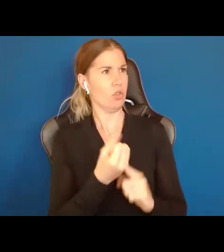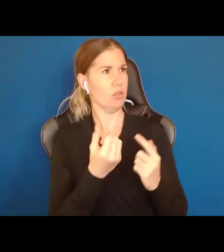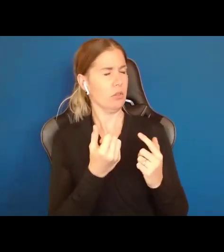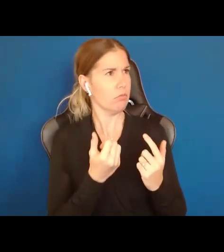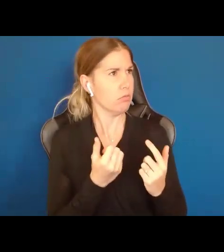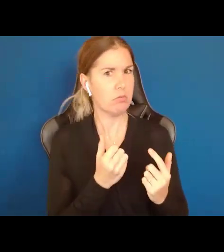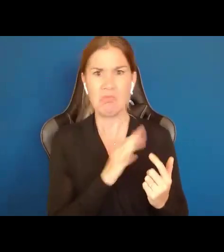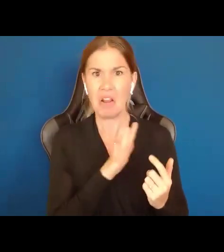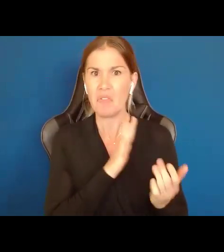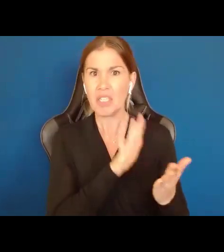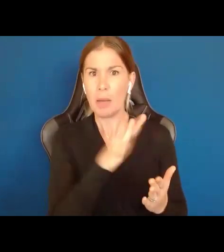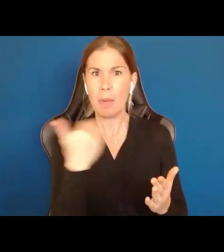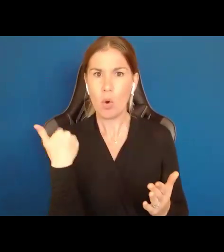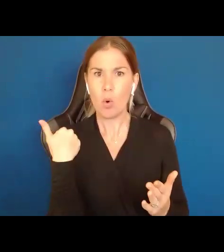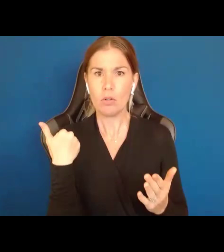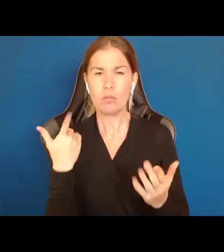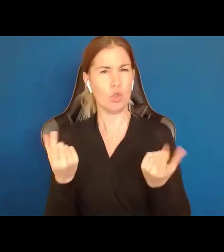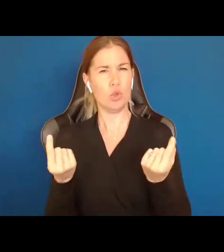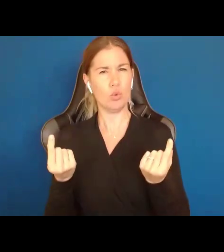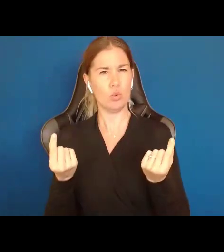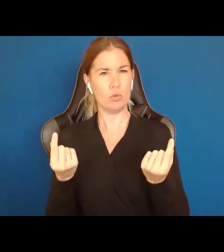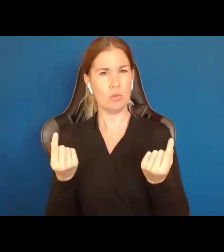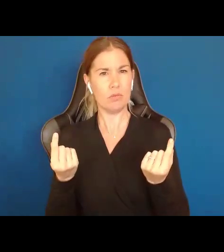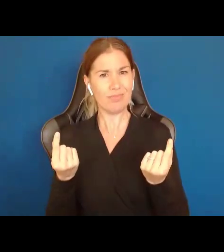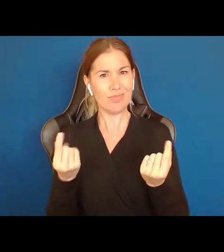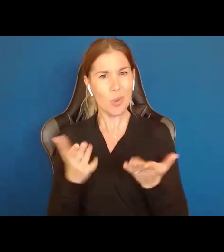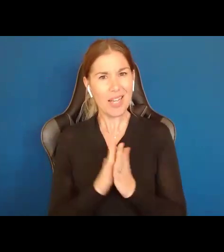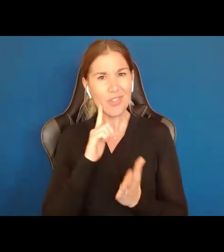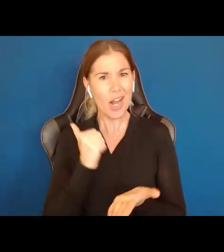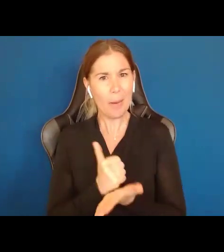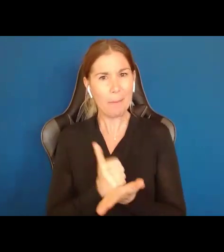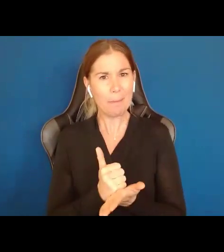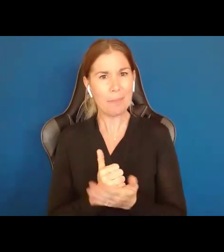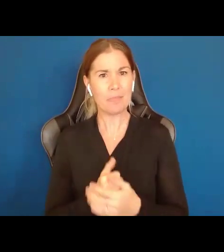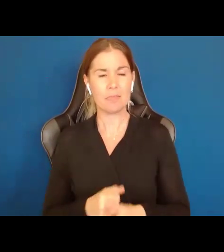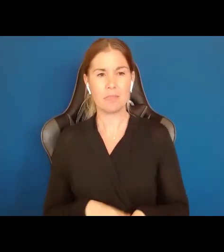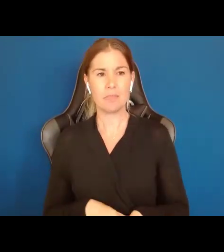never seen before? What you do is you get help. When the doctor speaks jargon, if you are like me,